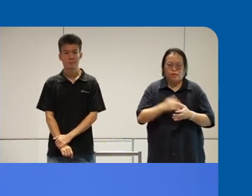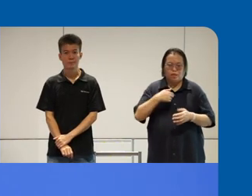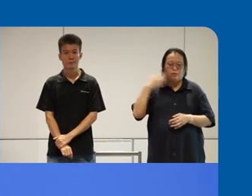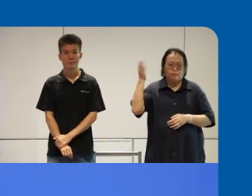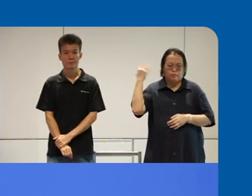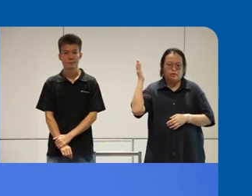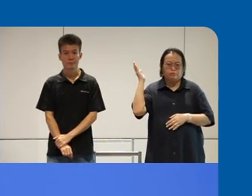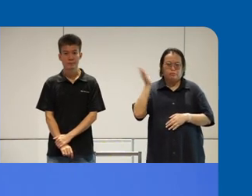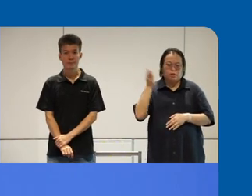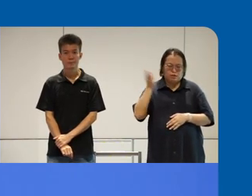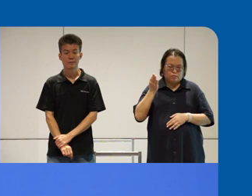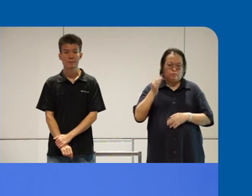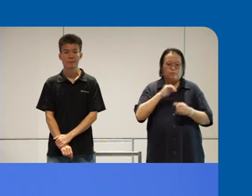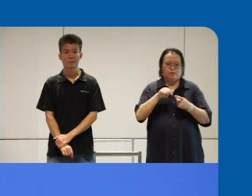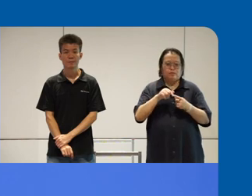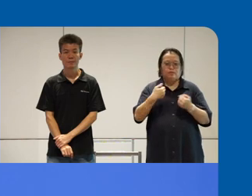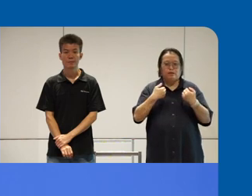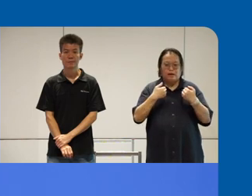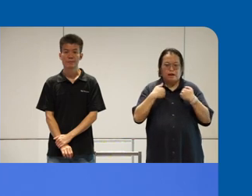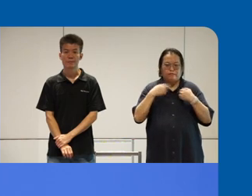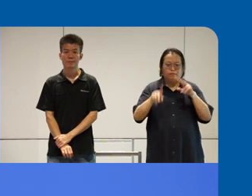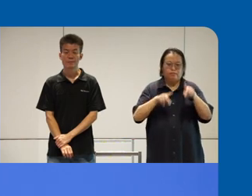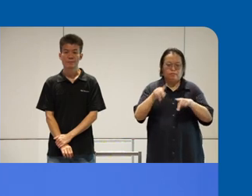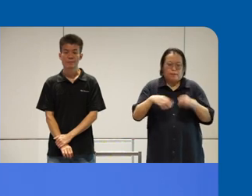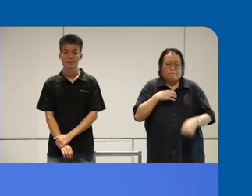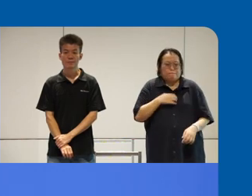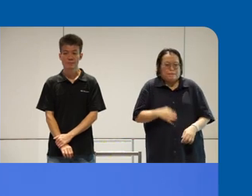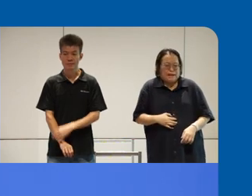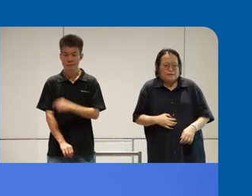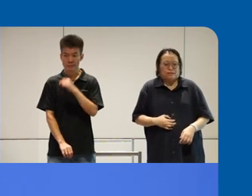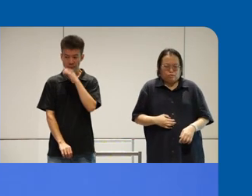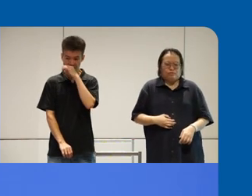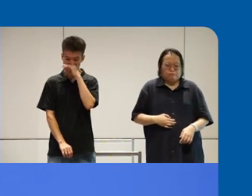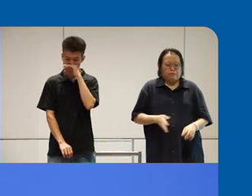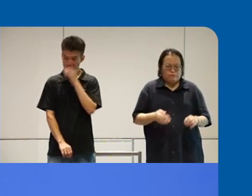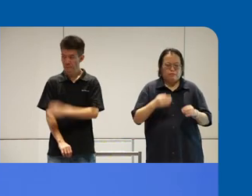so once we have people really passionate about their topic uh we can really go on and on so um